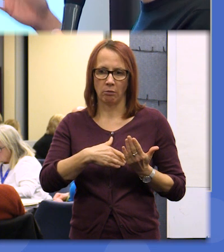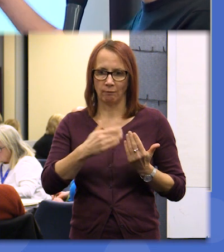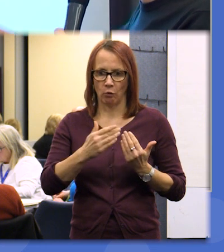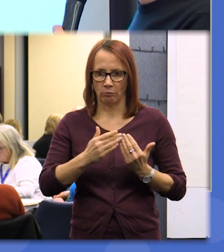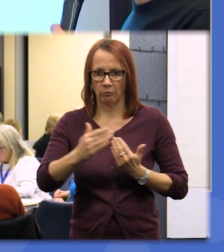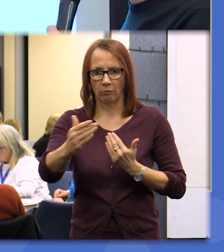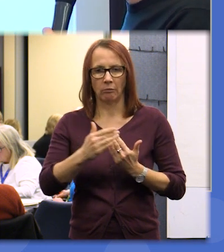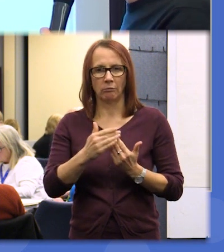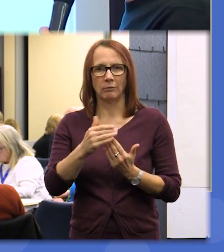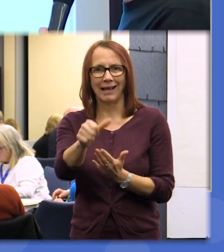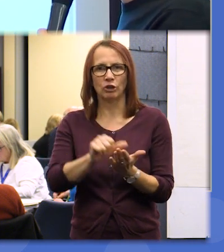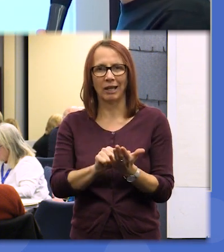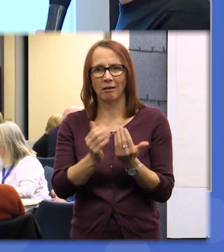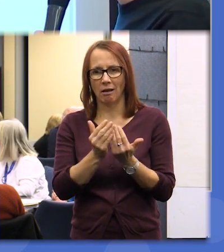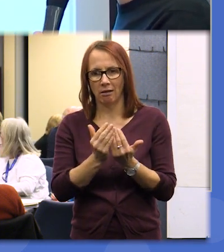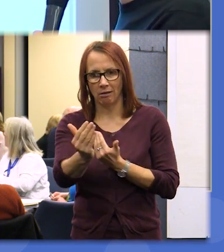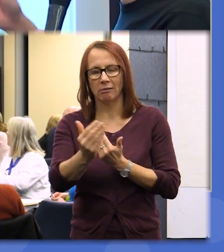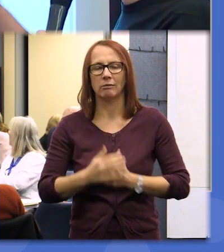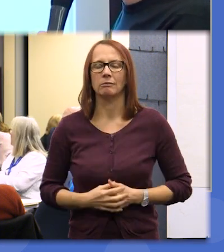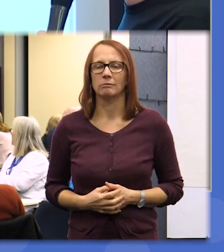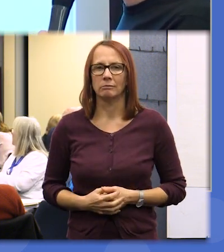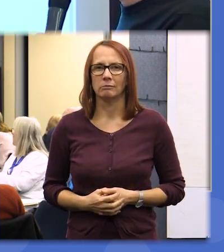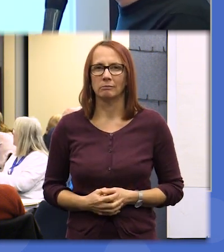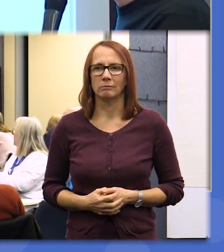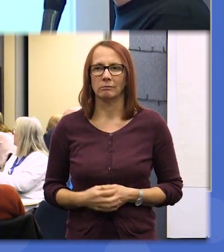which obviously is for the conveners to do so I'm going to ask Kate to reflect